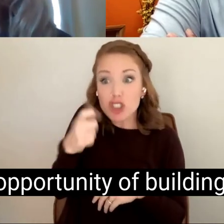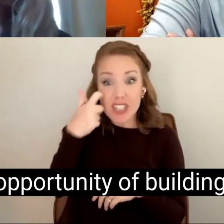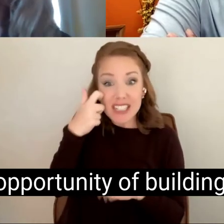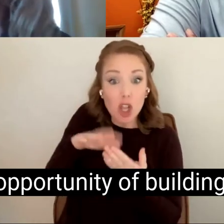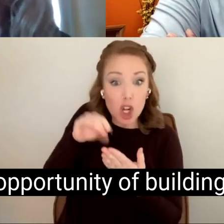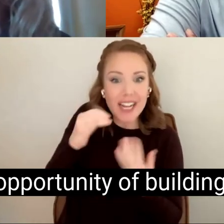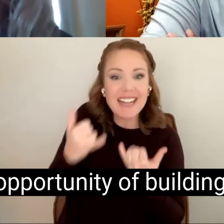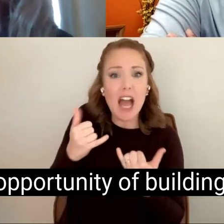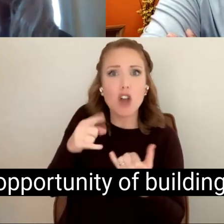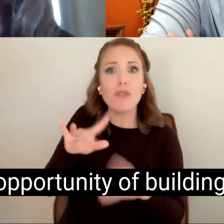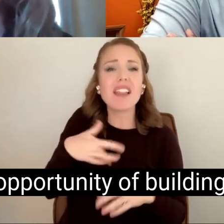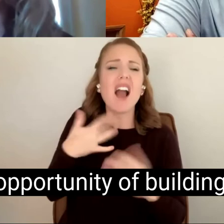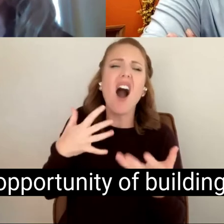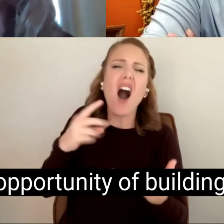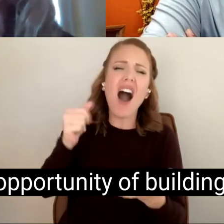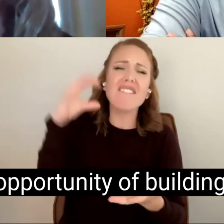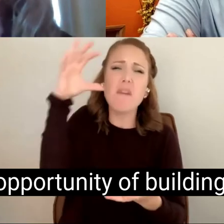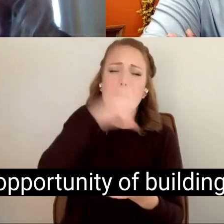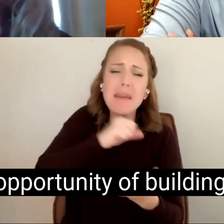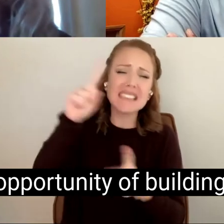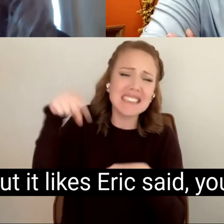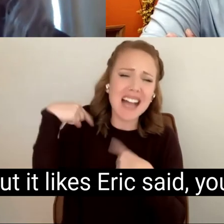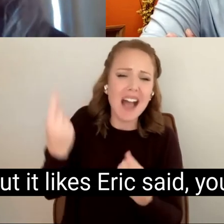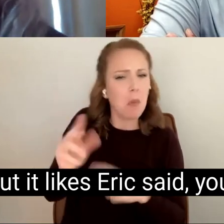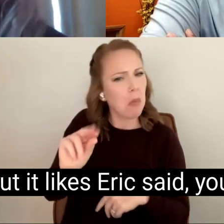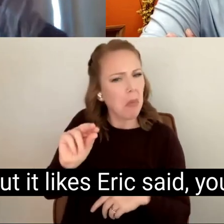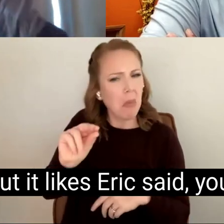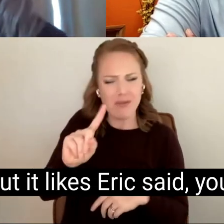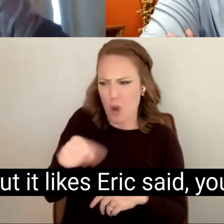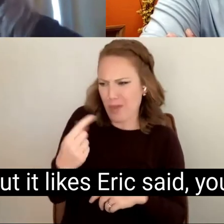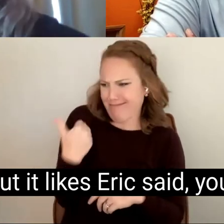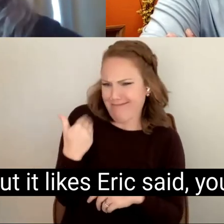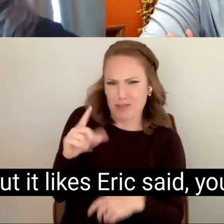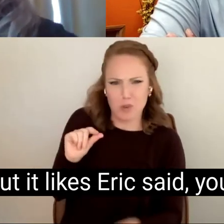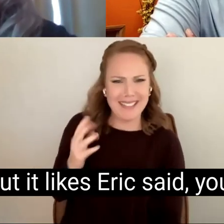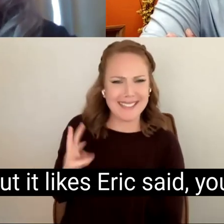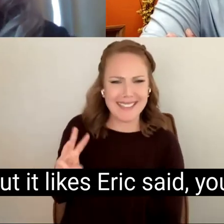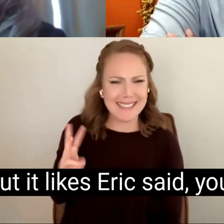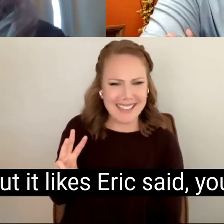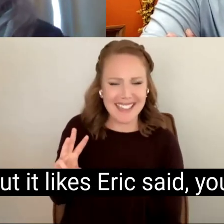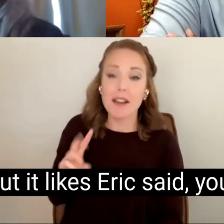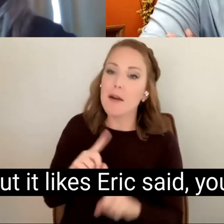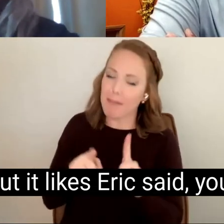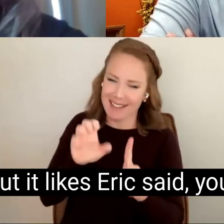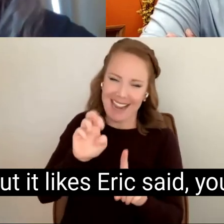years of opportunity of building a ABLE account but it likes Eric said, you know, a